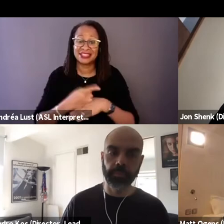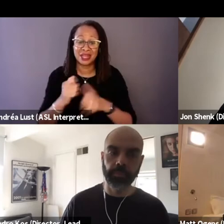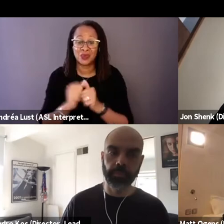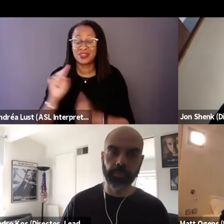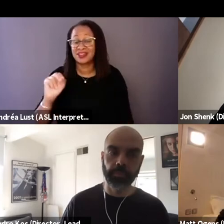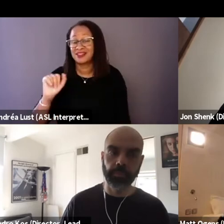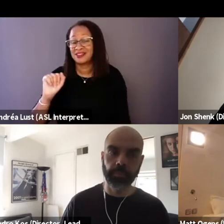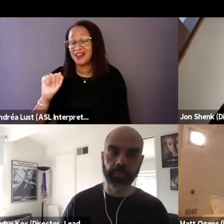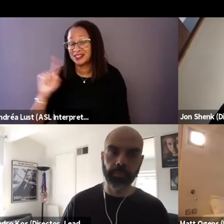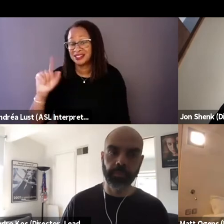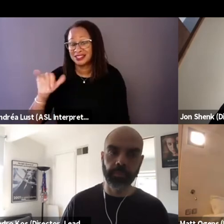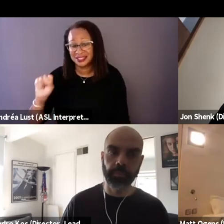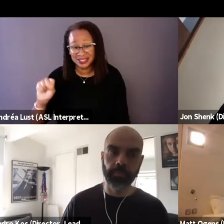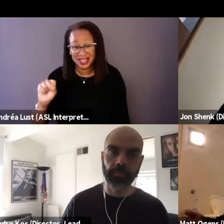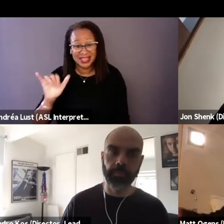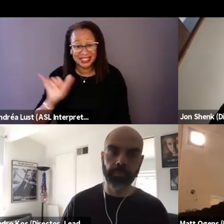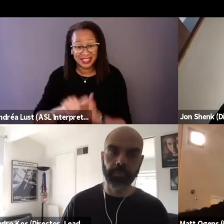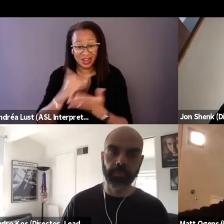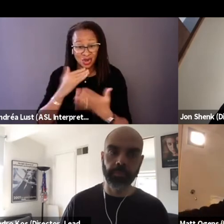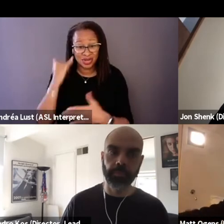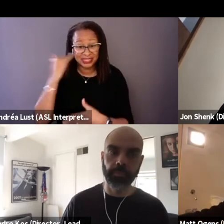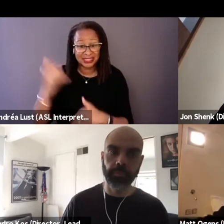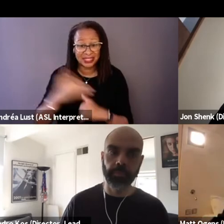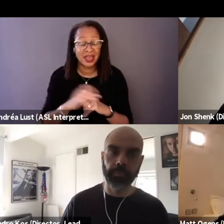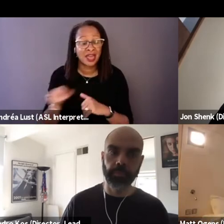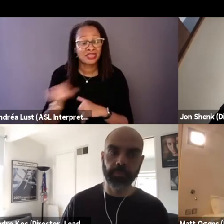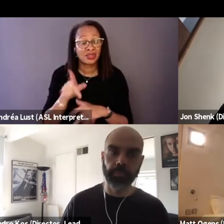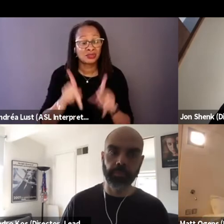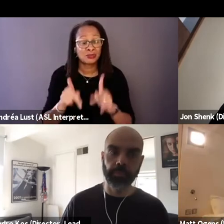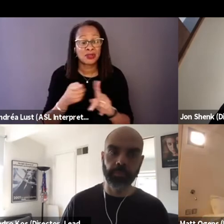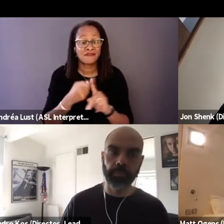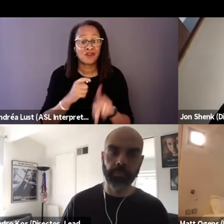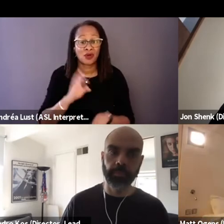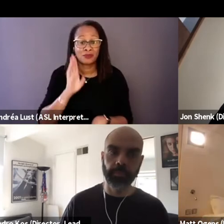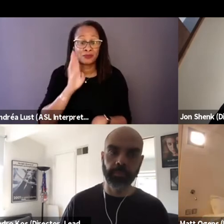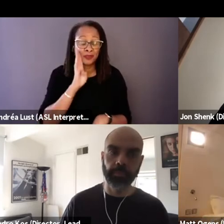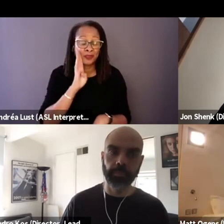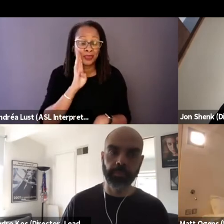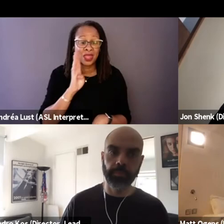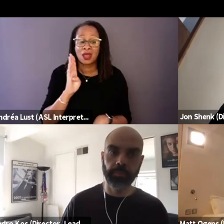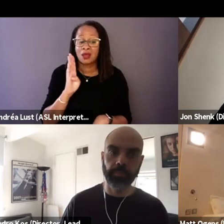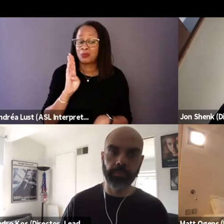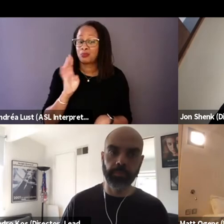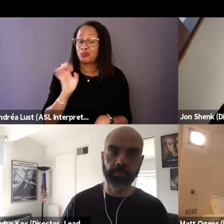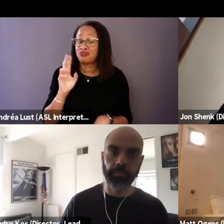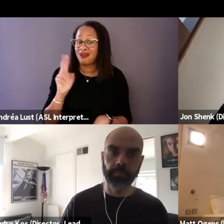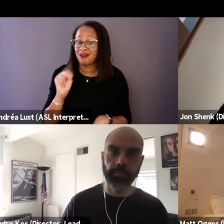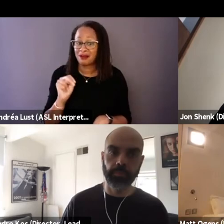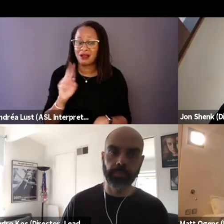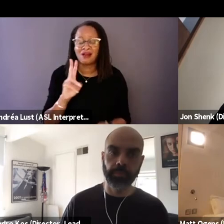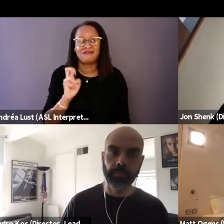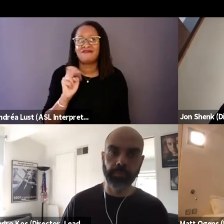because those people phone brown and the scientists that came from Europe to the U.S.